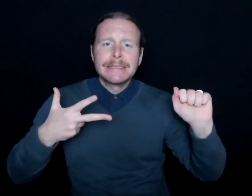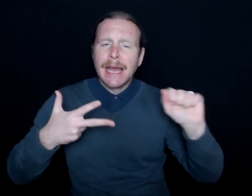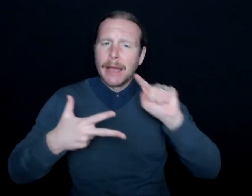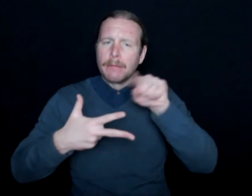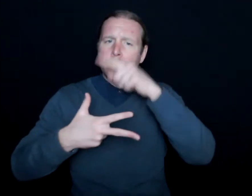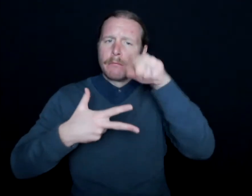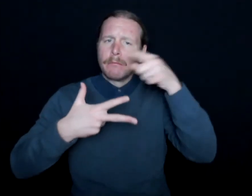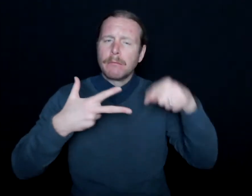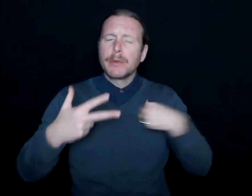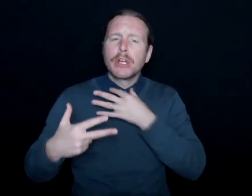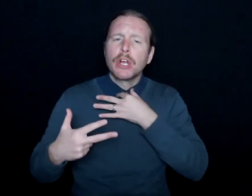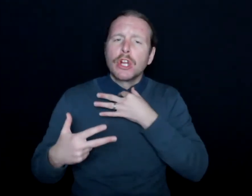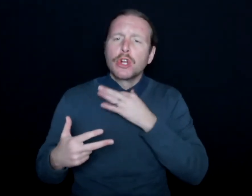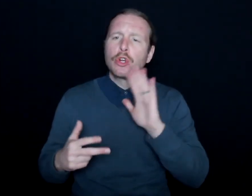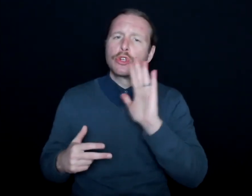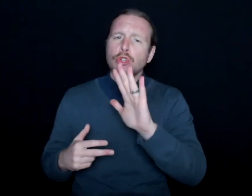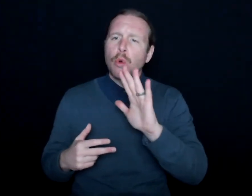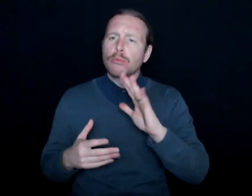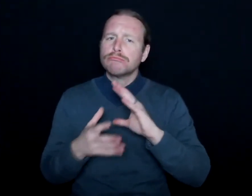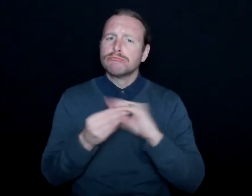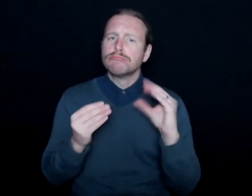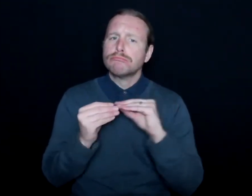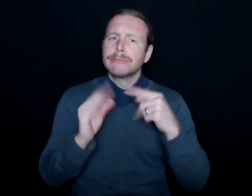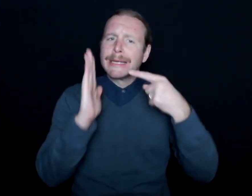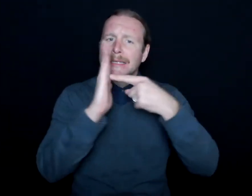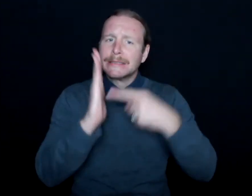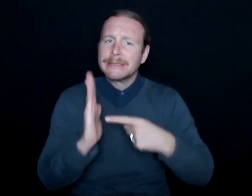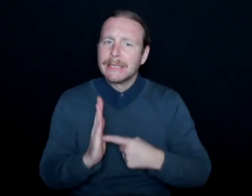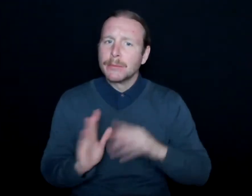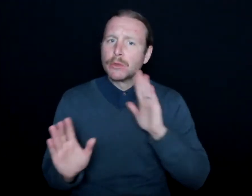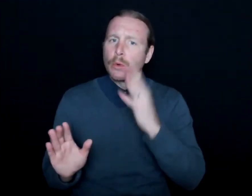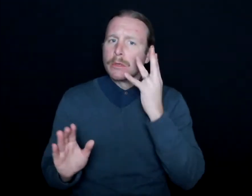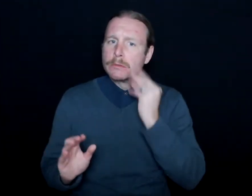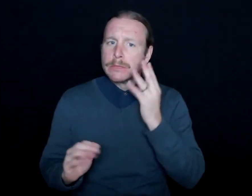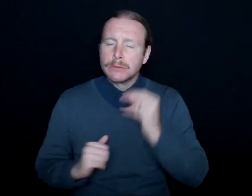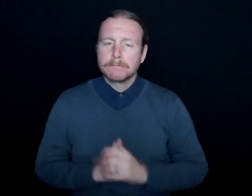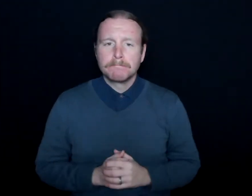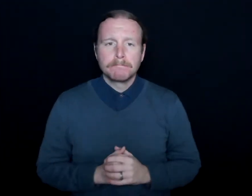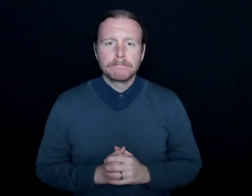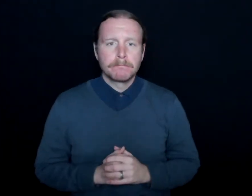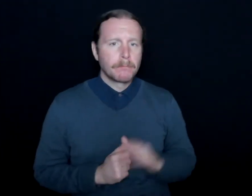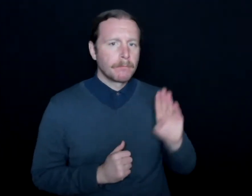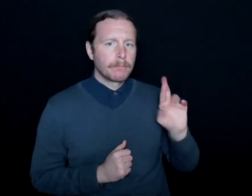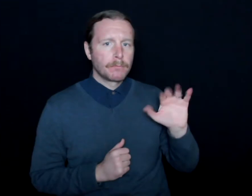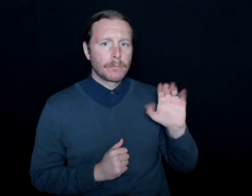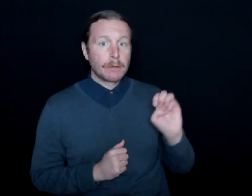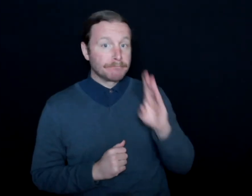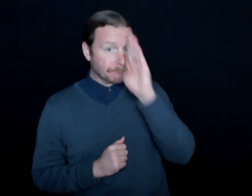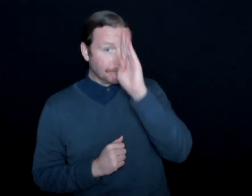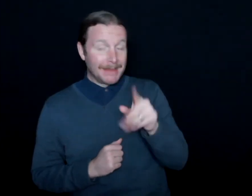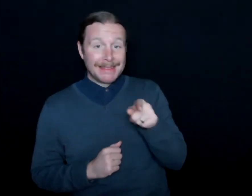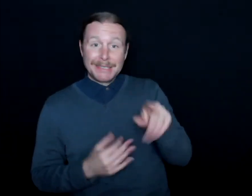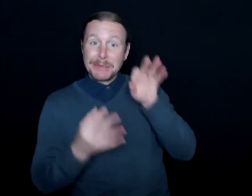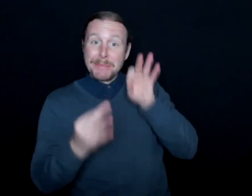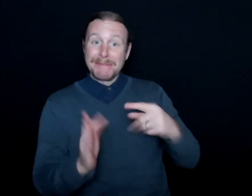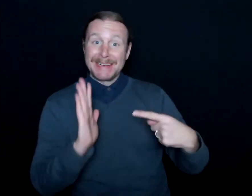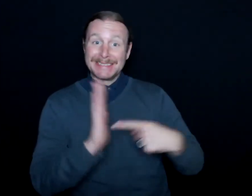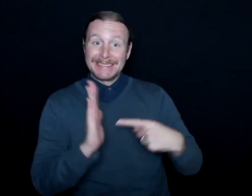But I'd love to have you share some examples in your experience. To be frank, I think this is a perfect example of how